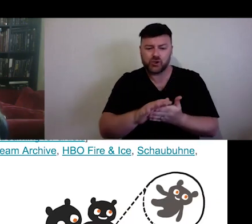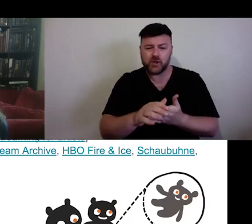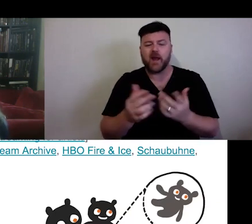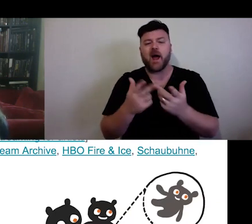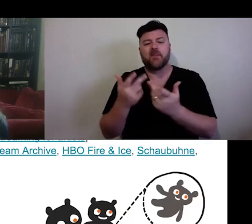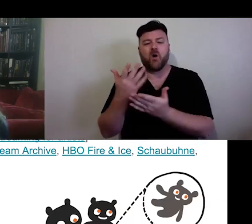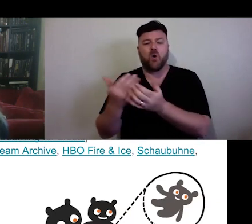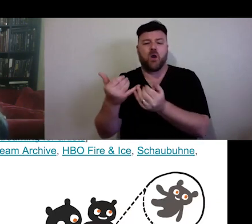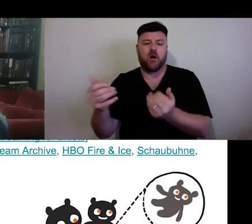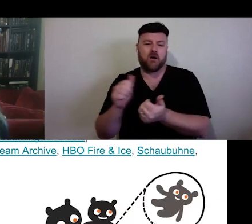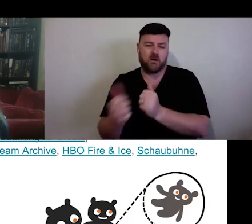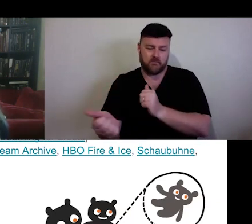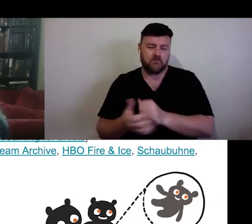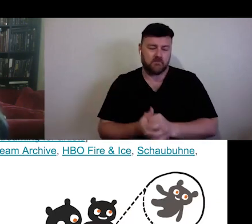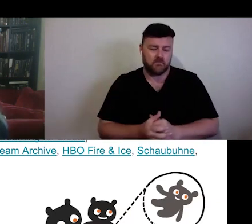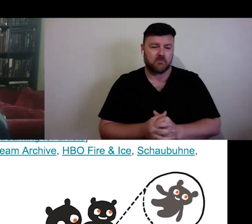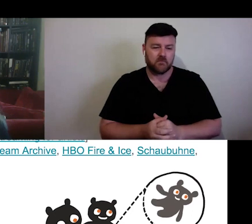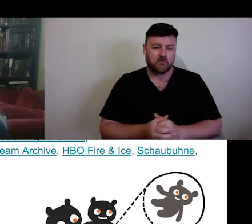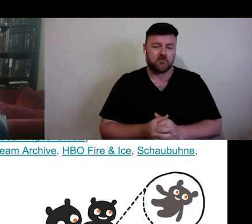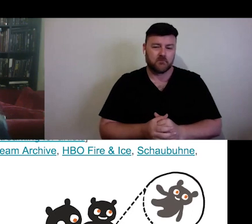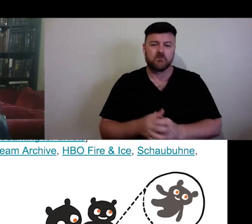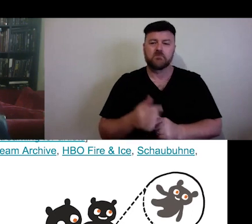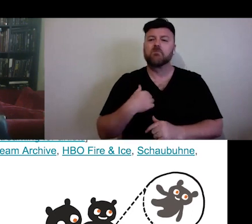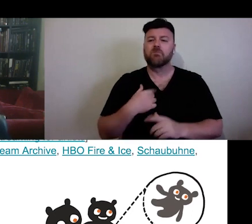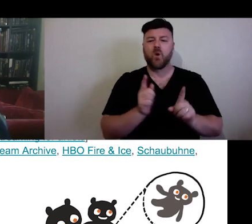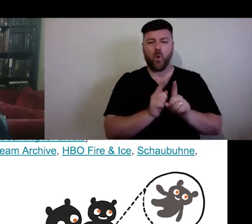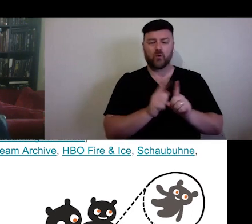I'm also going to put a call out here to Zoom. Because I